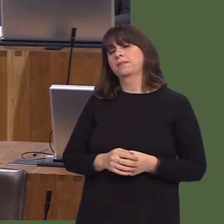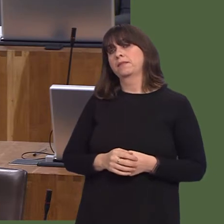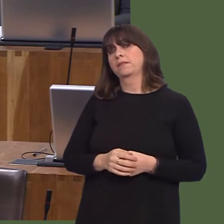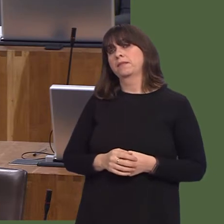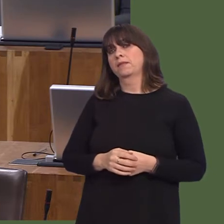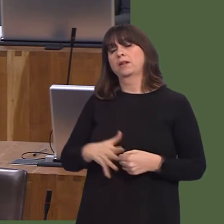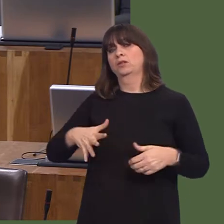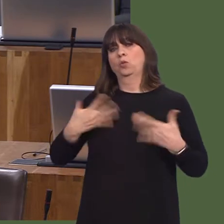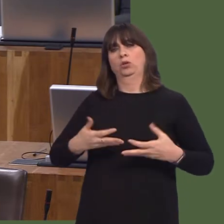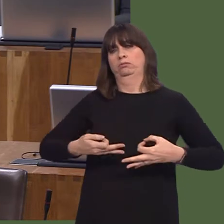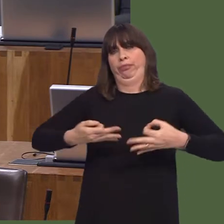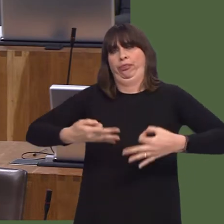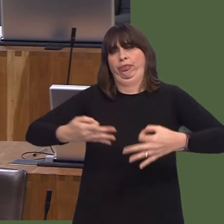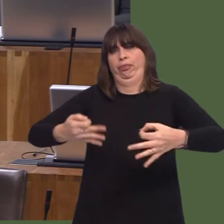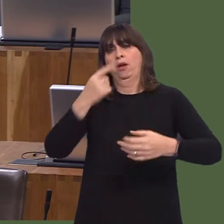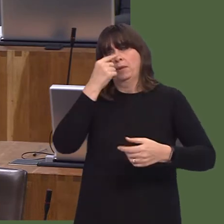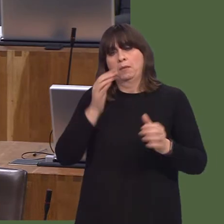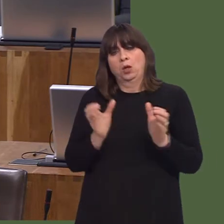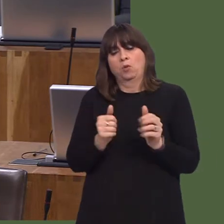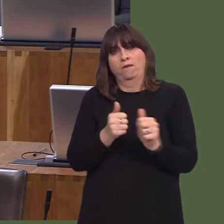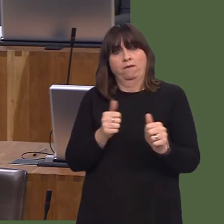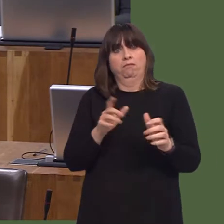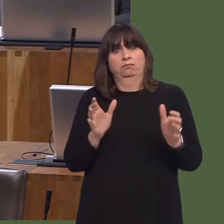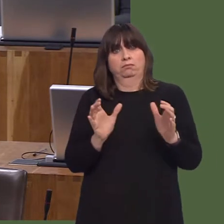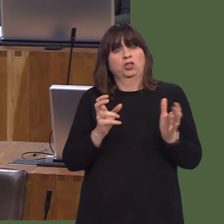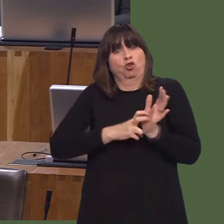I think there are, as a result of what we've seen from Carillion, lessons to be learned